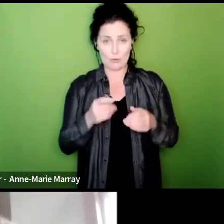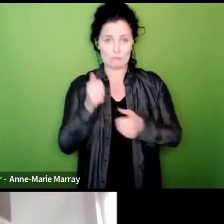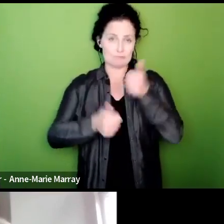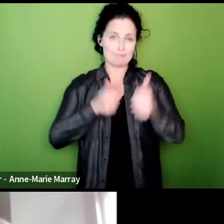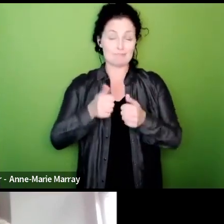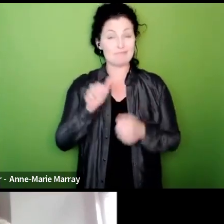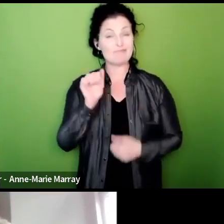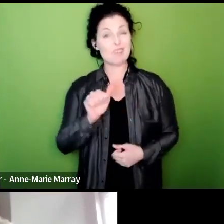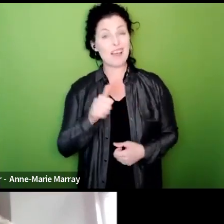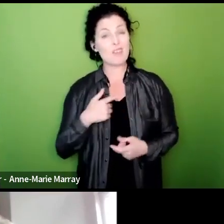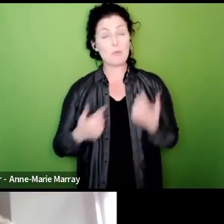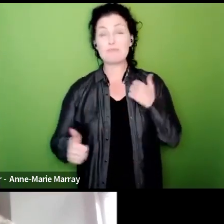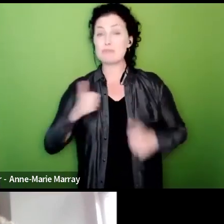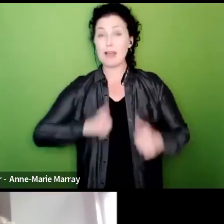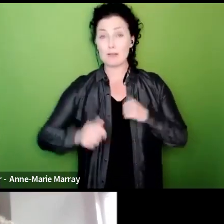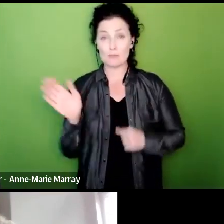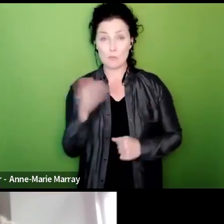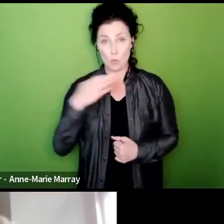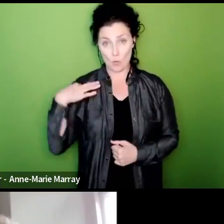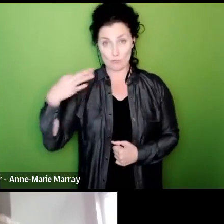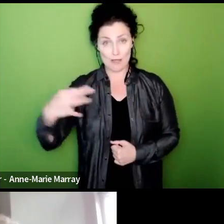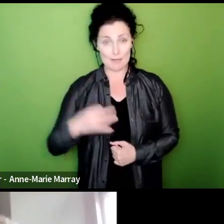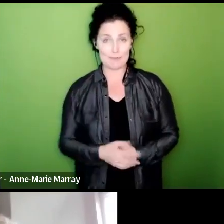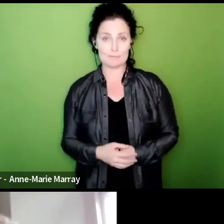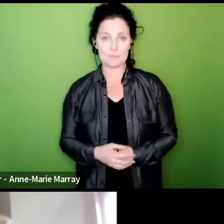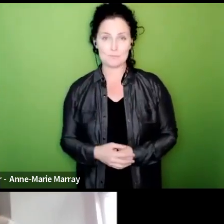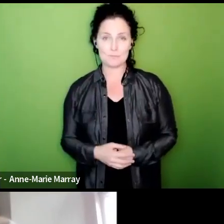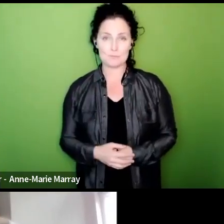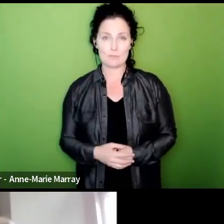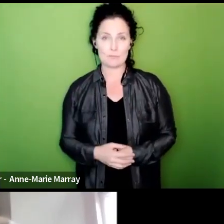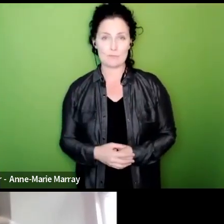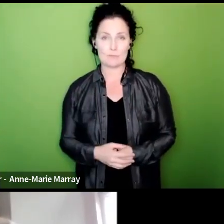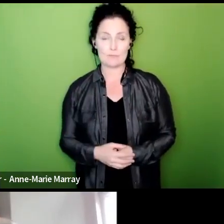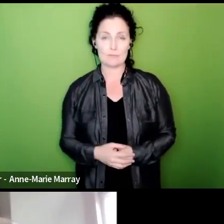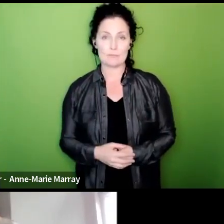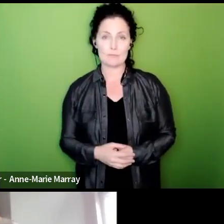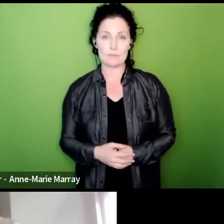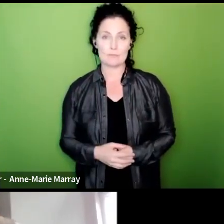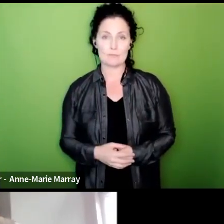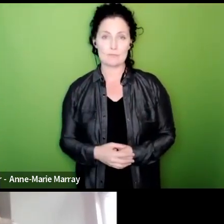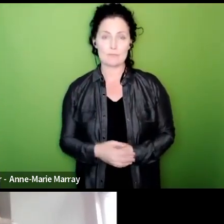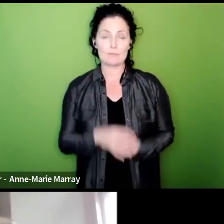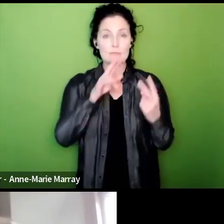all the people that have put such a massive effort in um there are a couple of specifics Mark that it